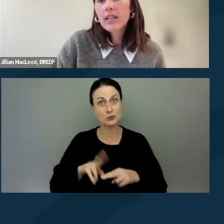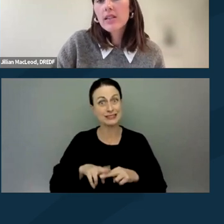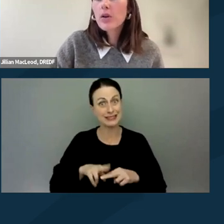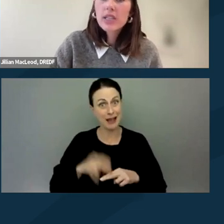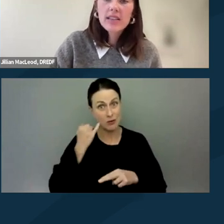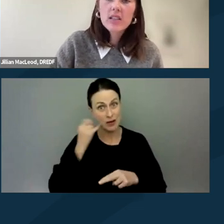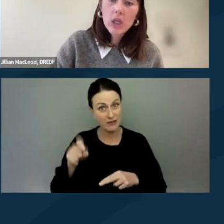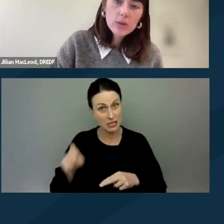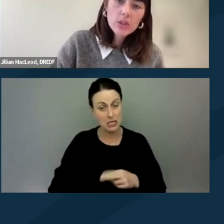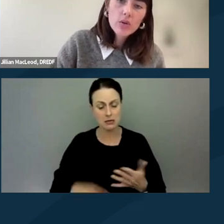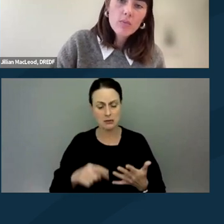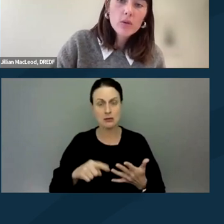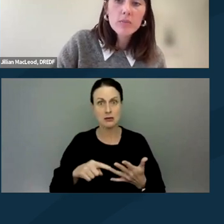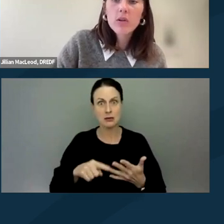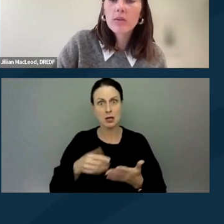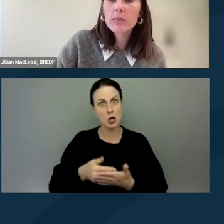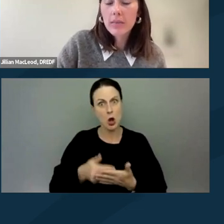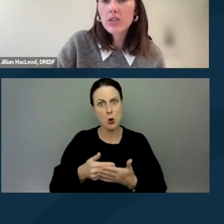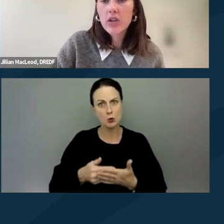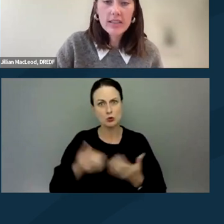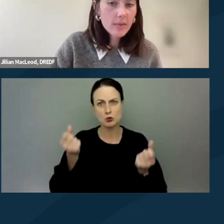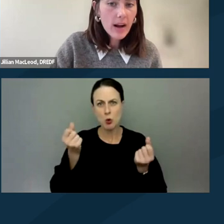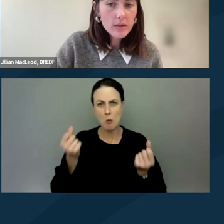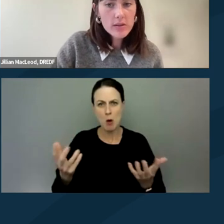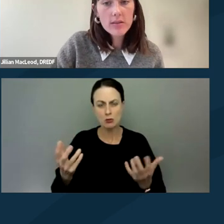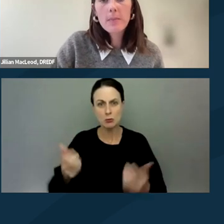Is the protest close to multiple public transit routes?